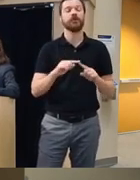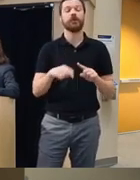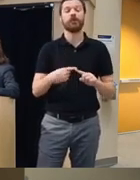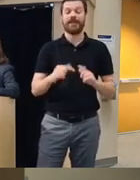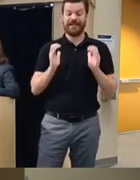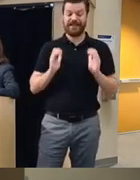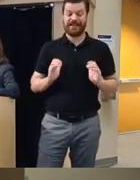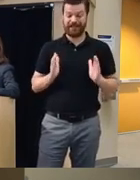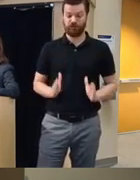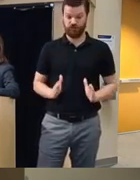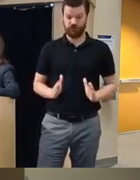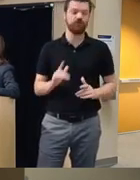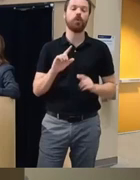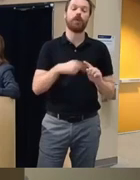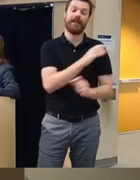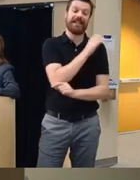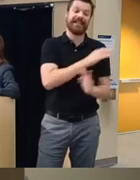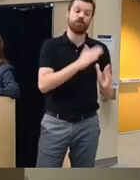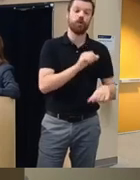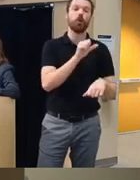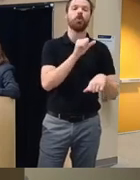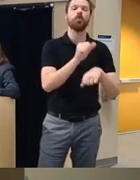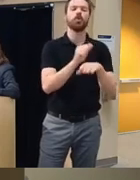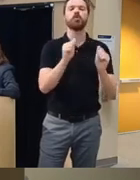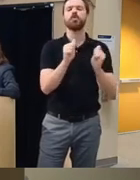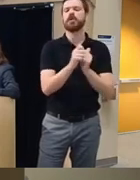works with the patient it's a very brief demographic form they fill out but I just